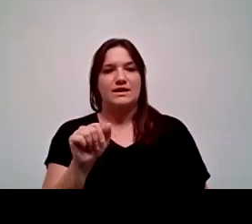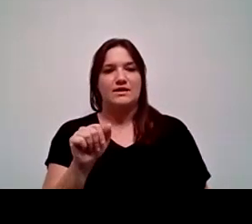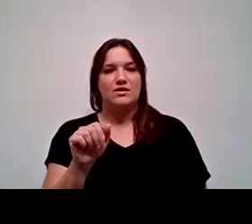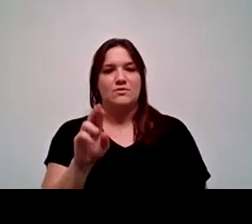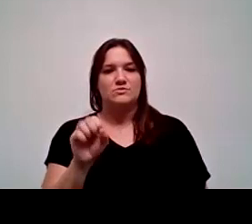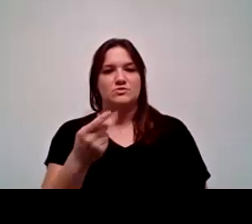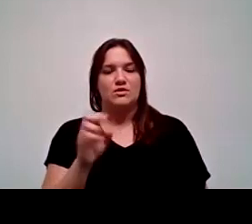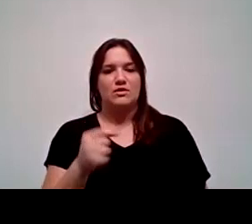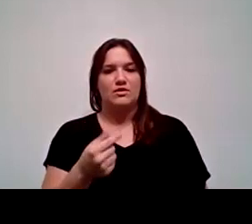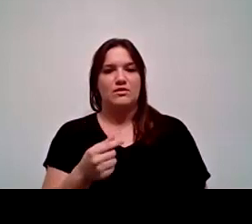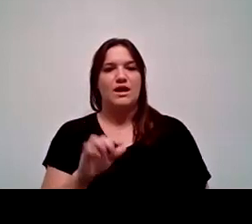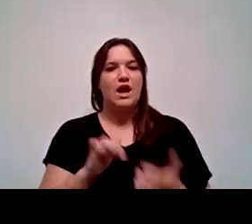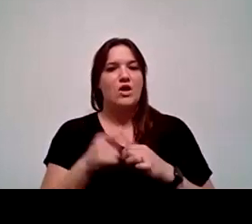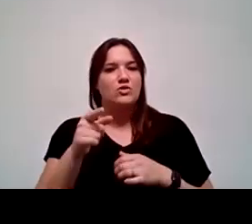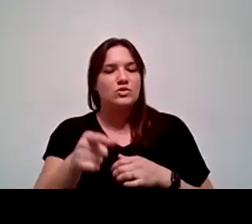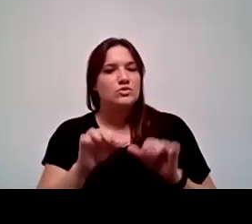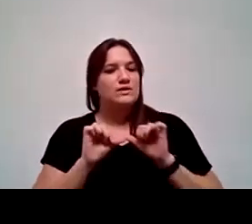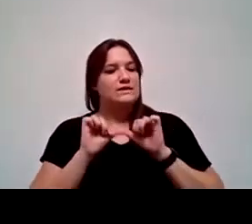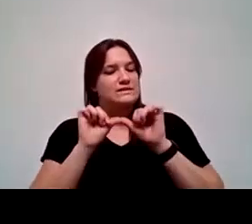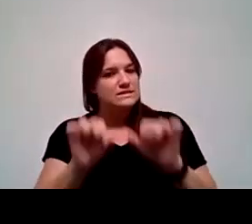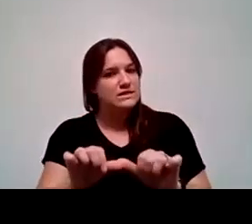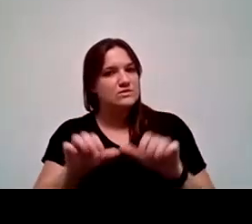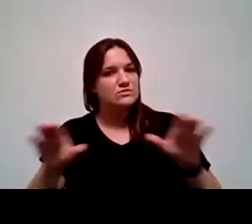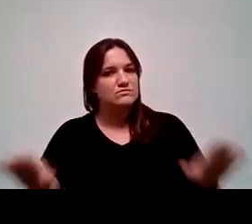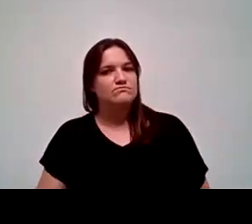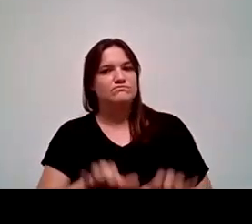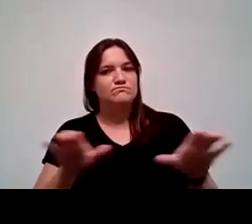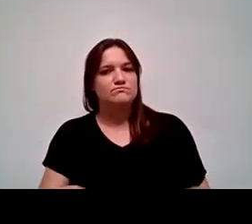And that's how do you intend to continue these efforts of servingness